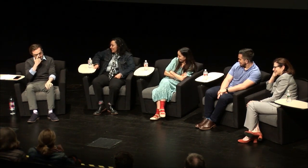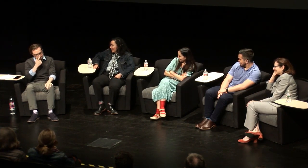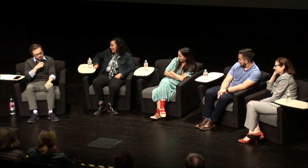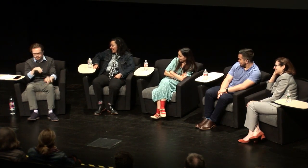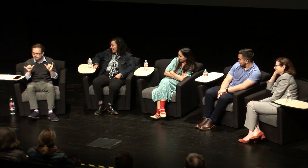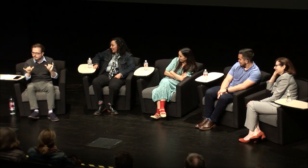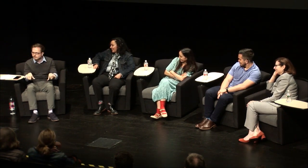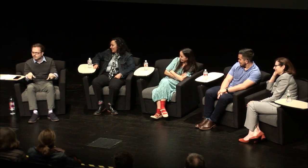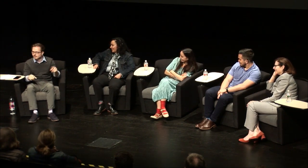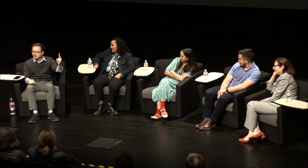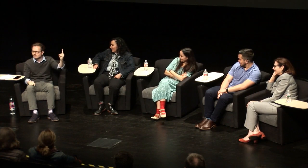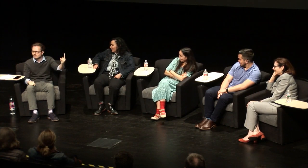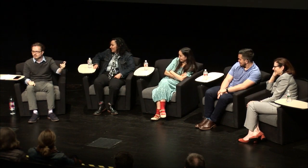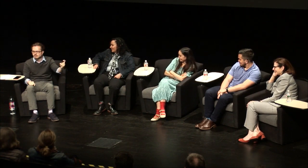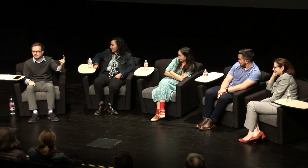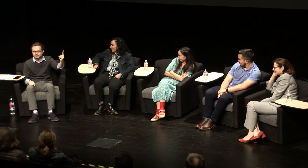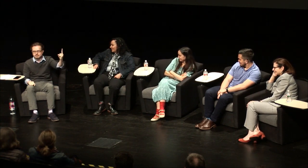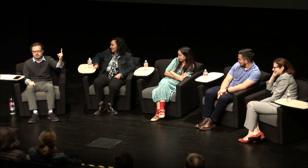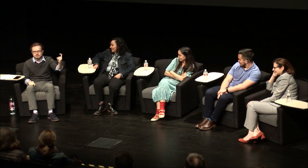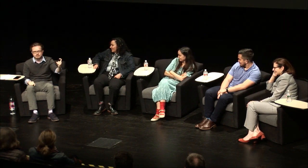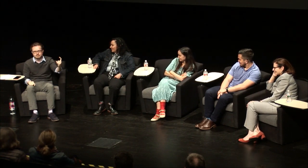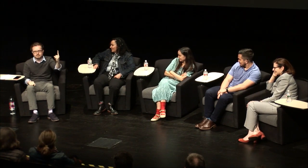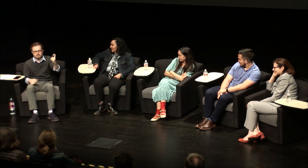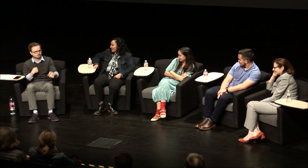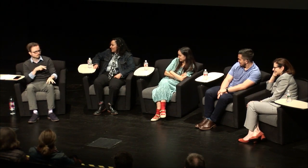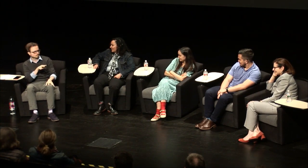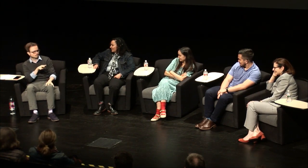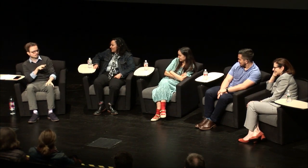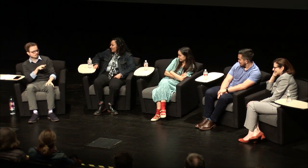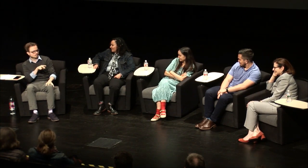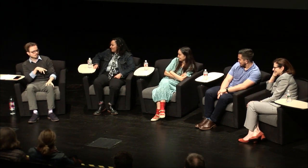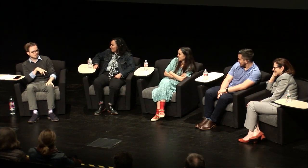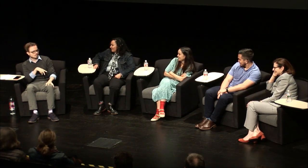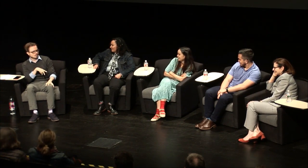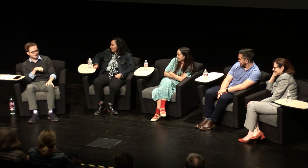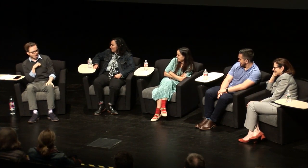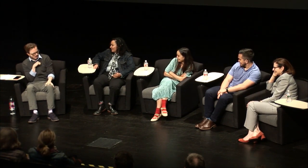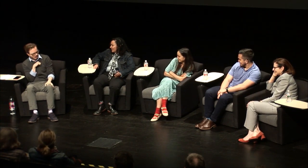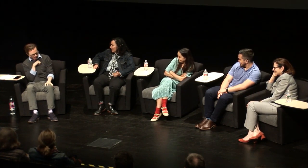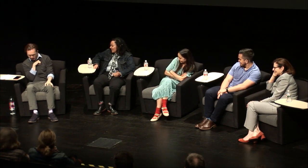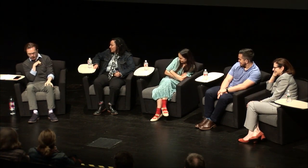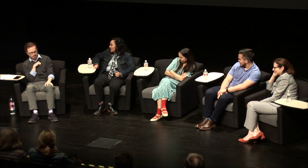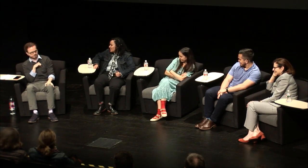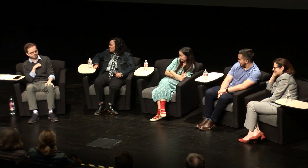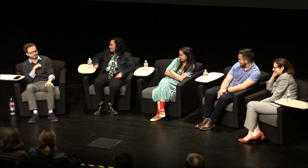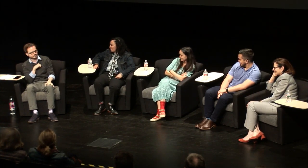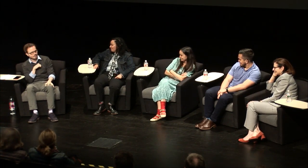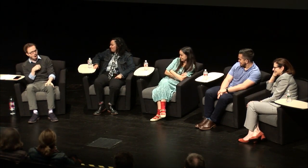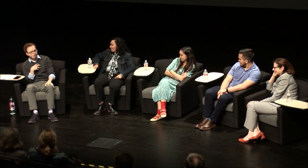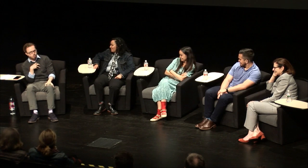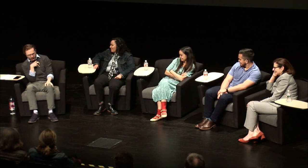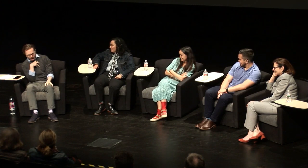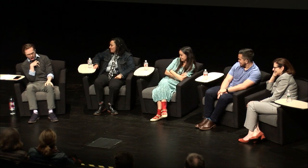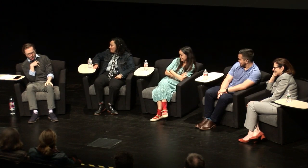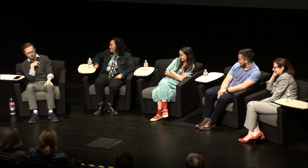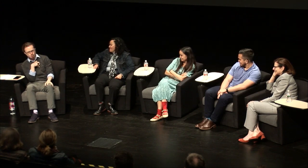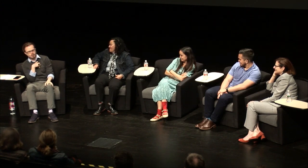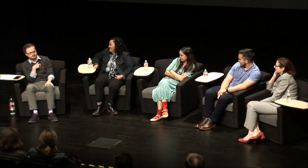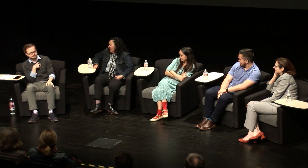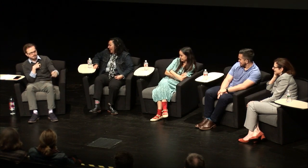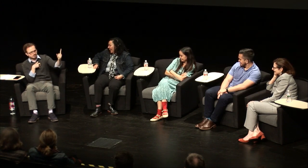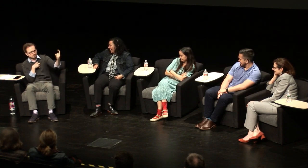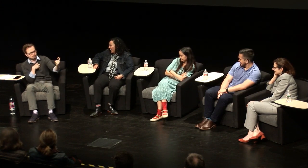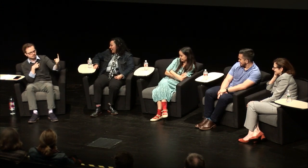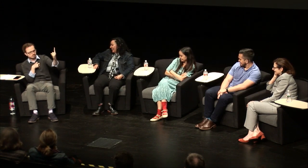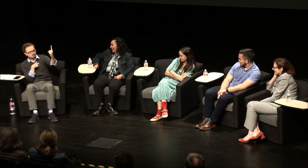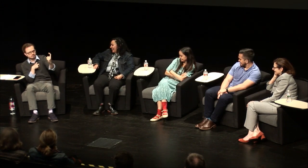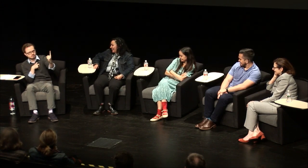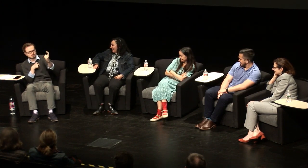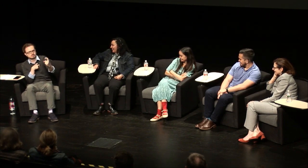let me take care of it, but no the footsteps kept coming, and